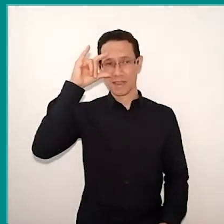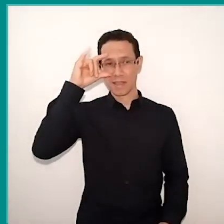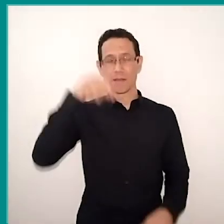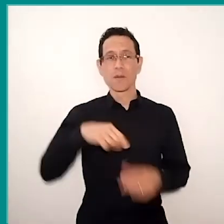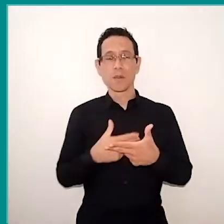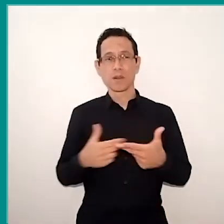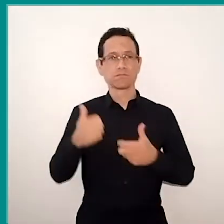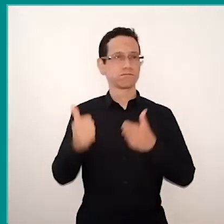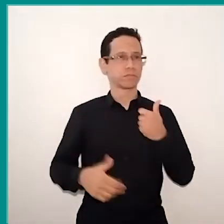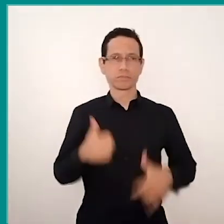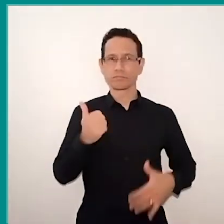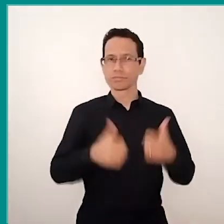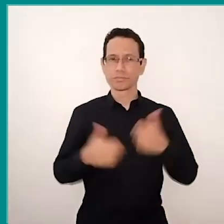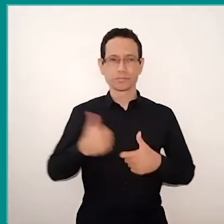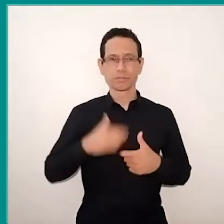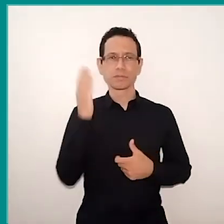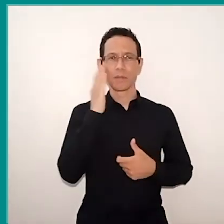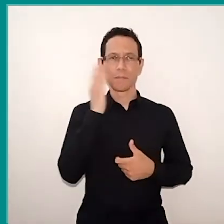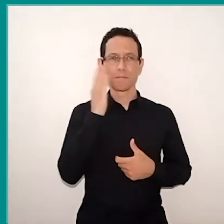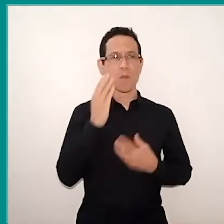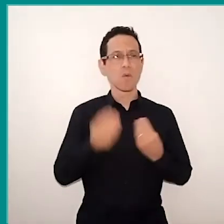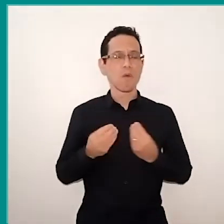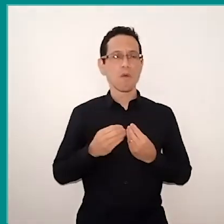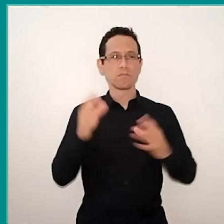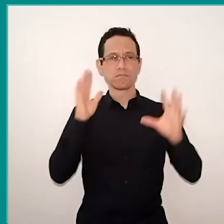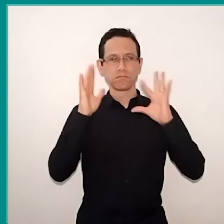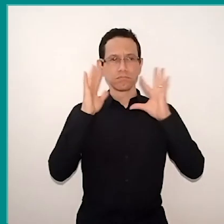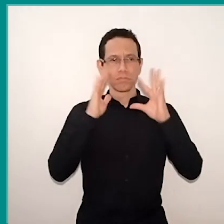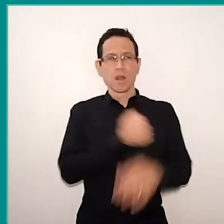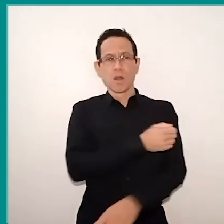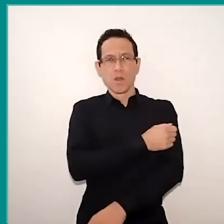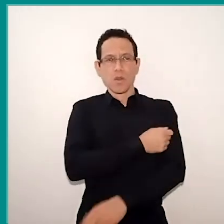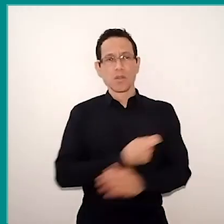I needed to know like that student was thinking, what was they writing,